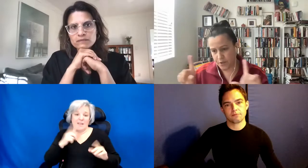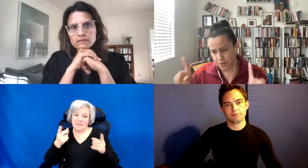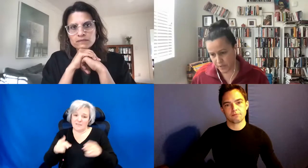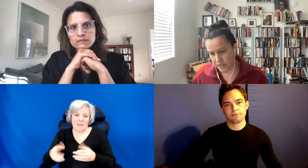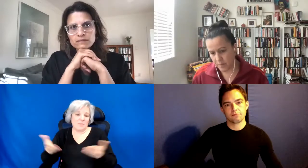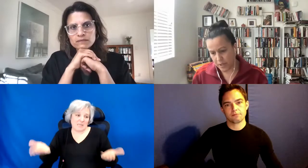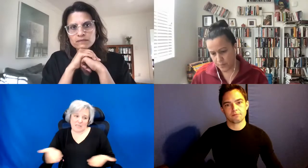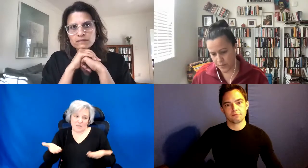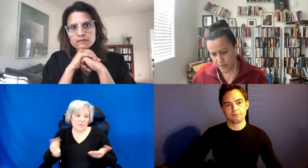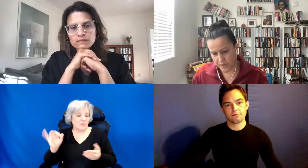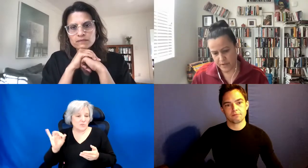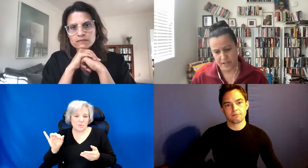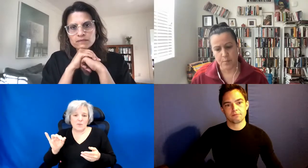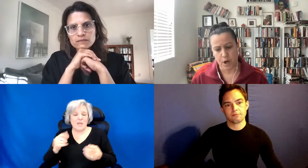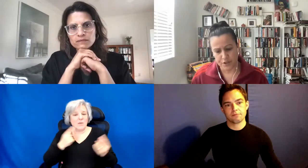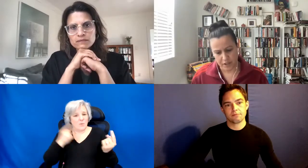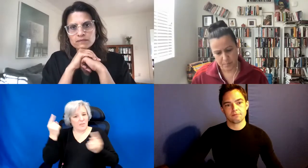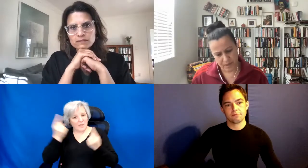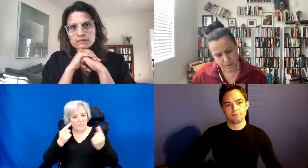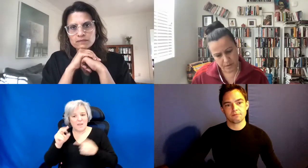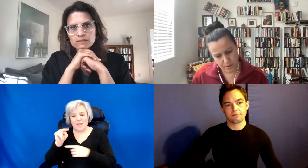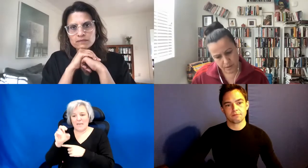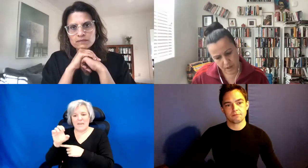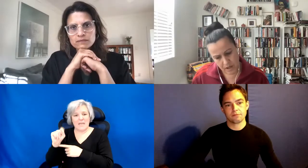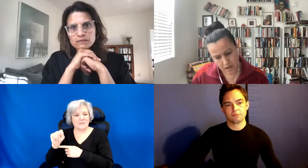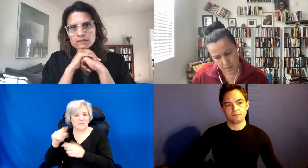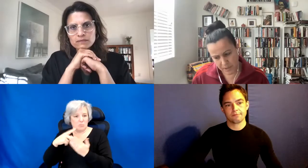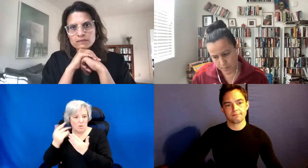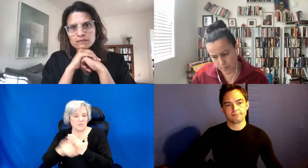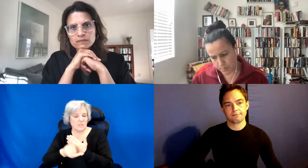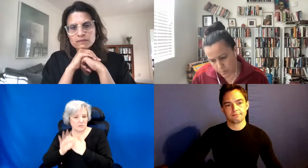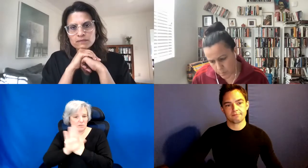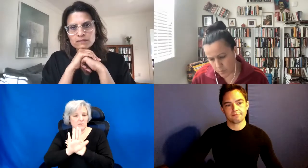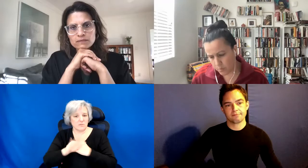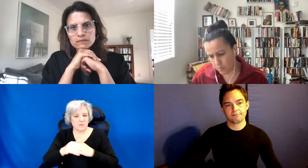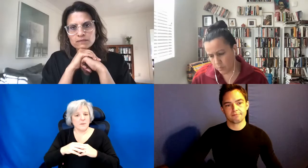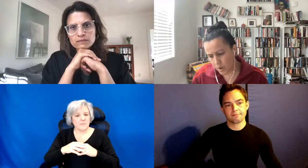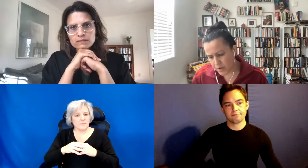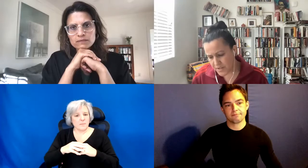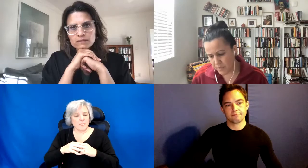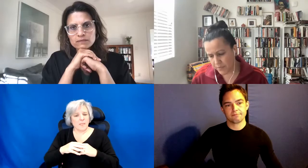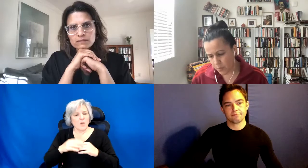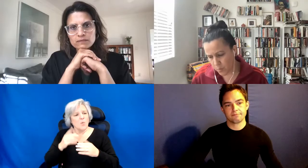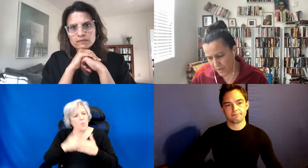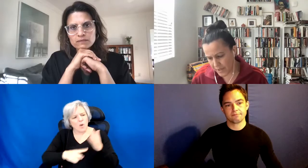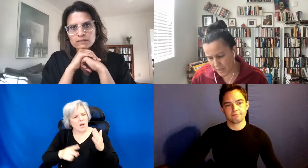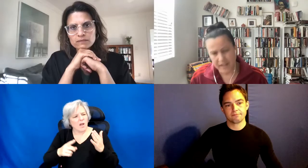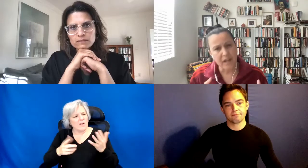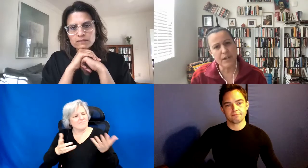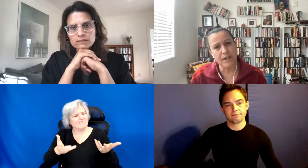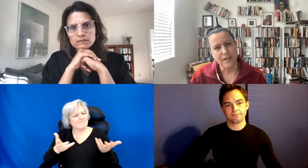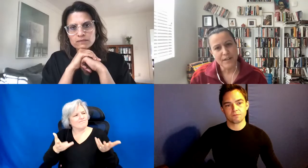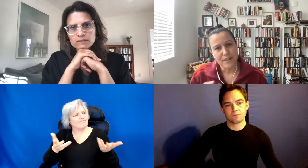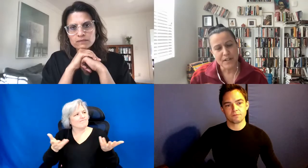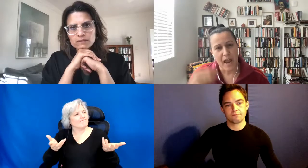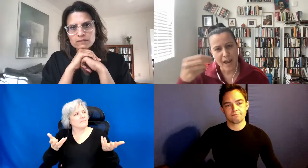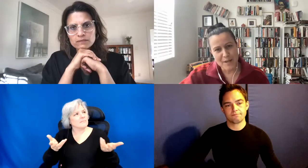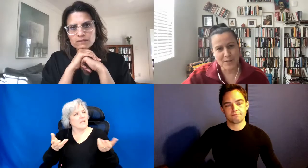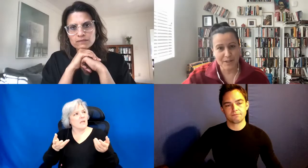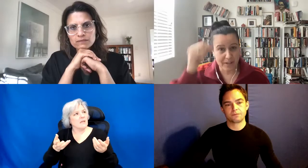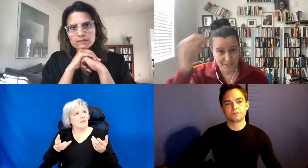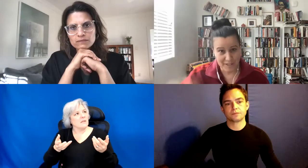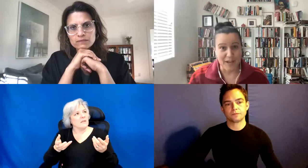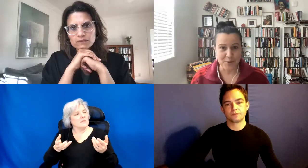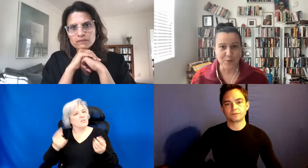As you think about The Nest project. What are some of the ways to hand catastrophe